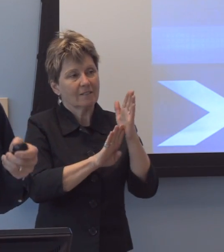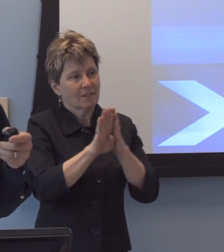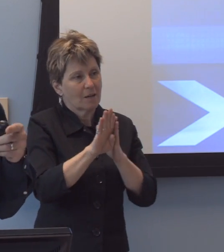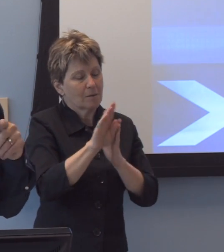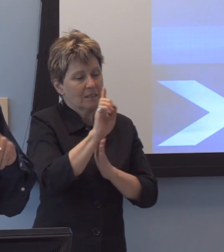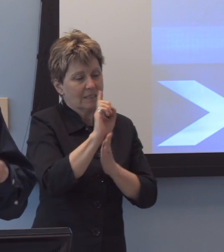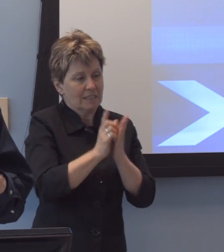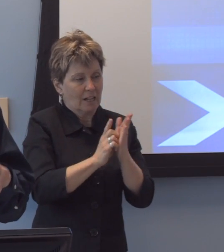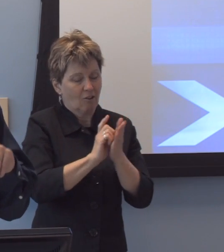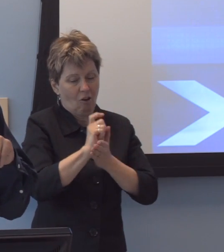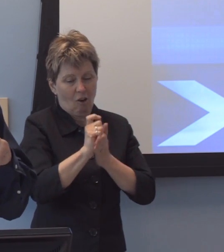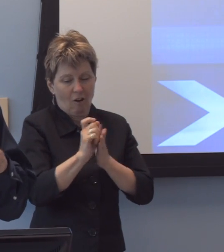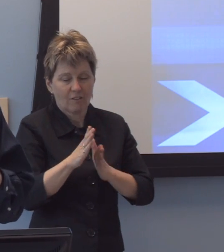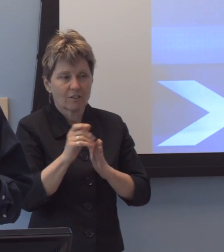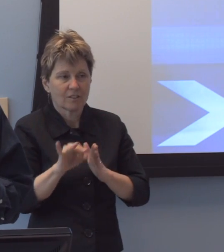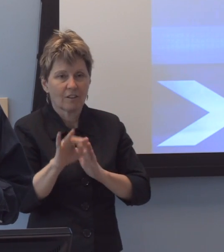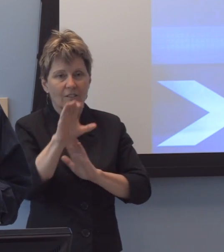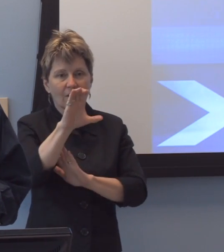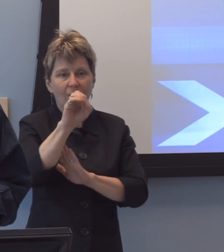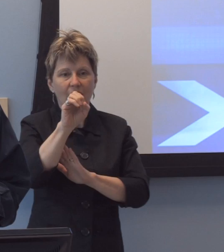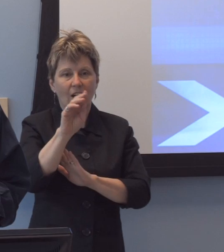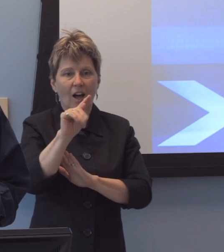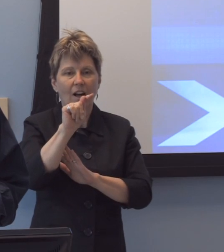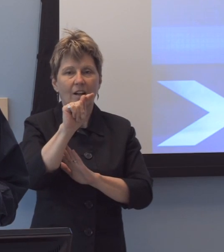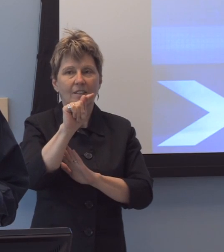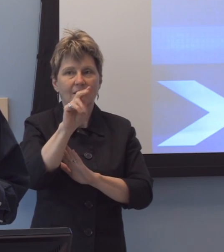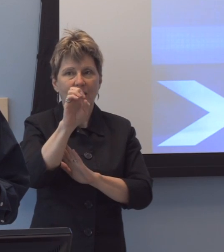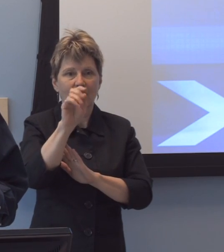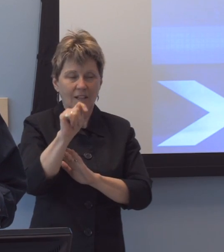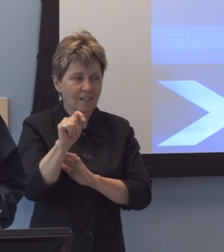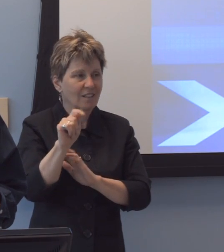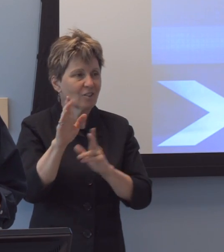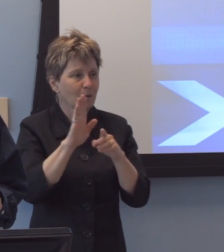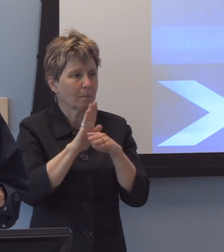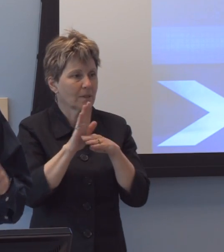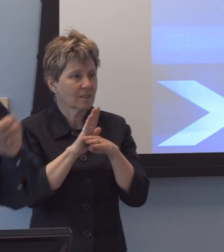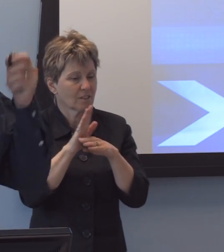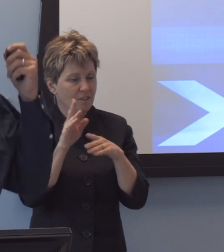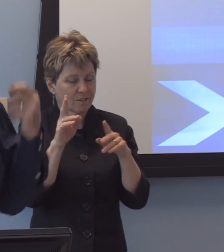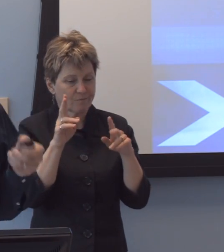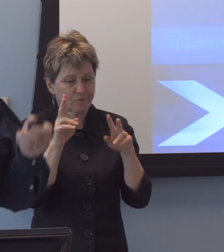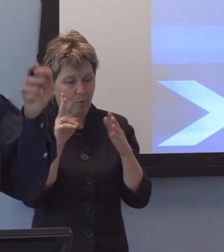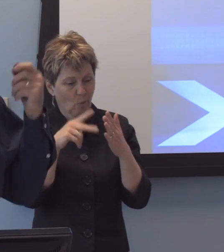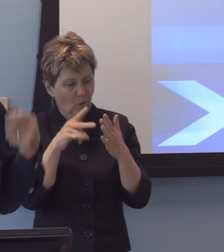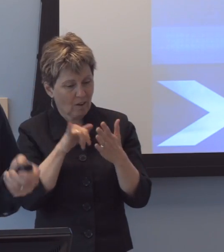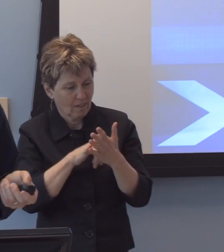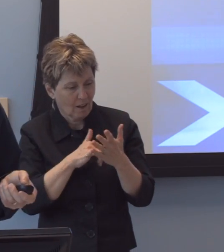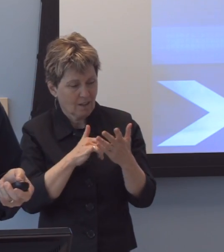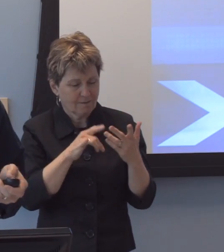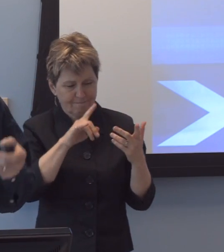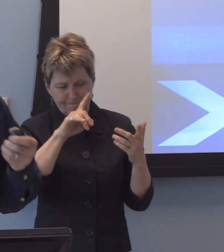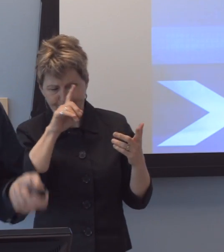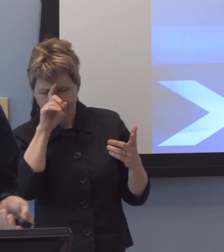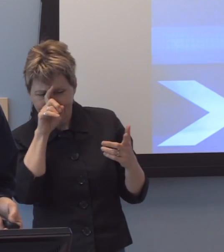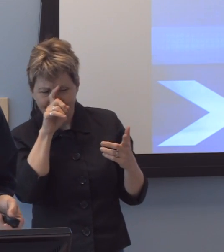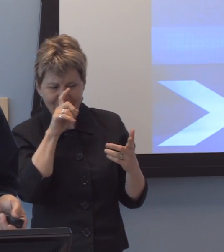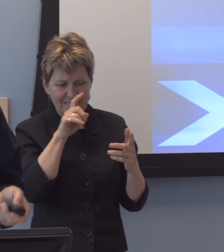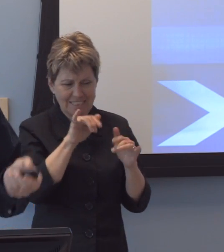are too busy to and-and, uh, to read a cryptic standard and try to interpret what that standard means in practice.